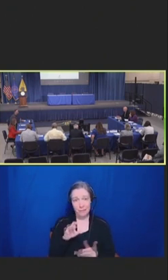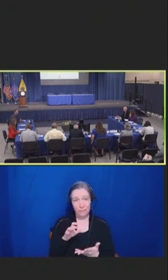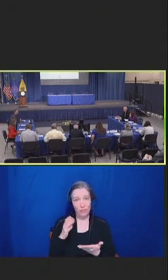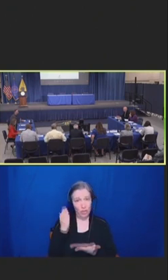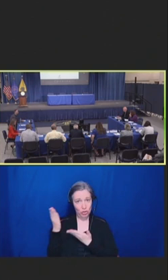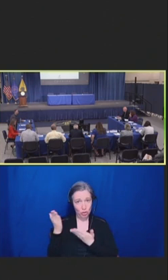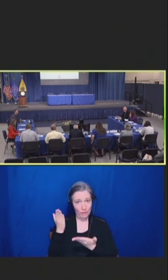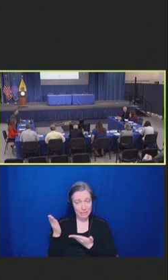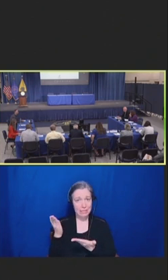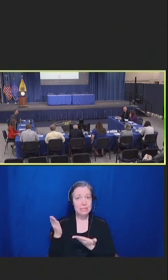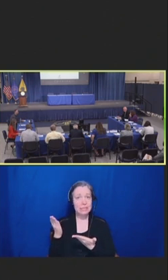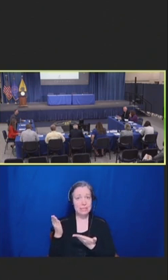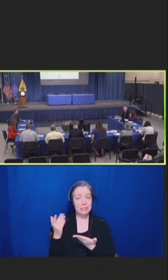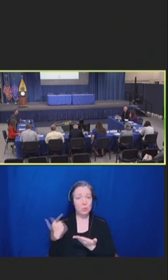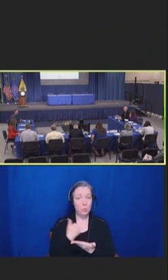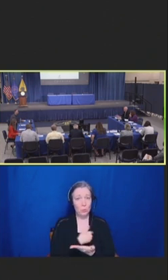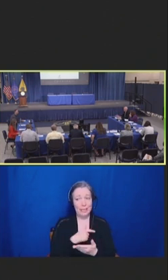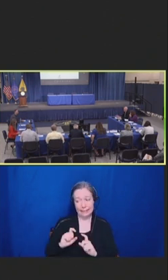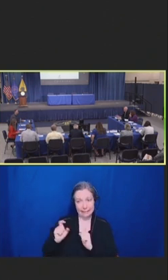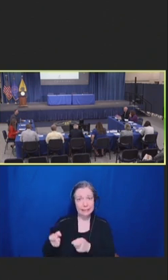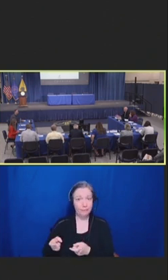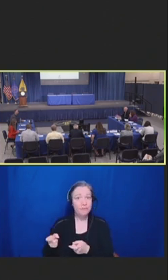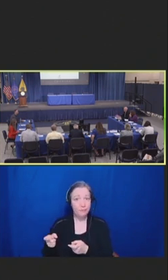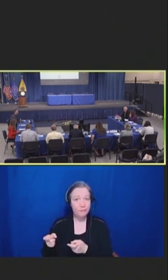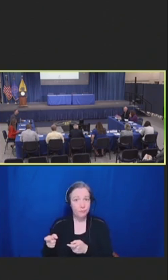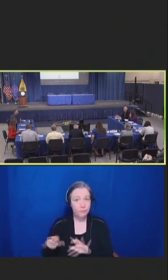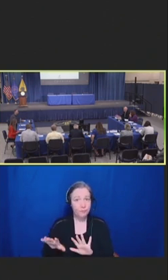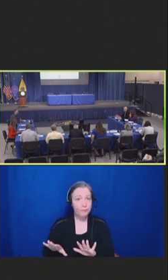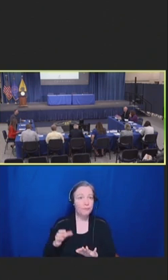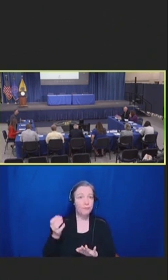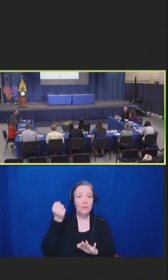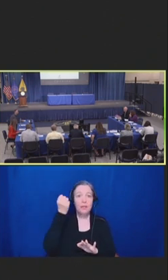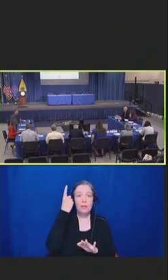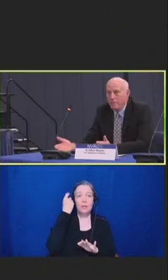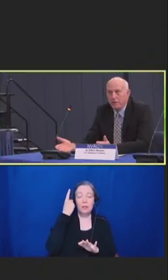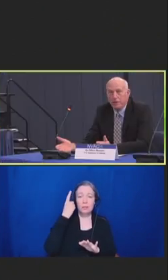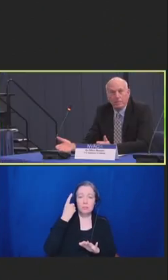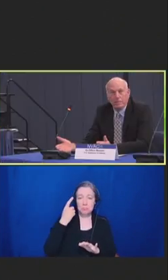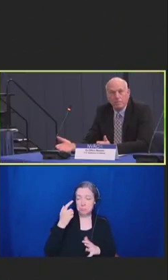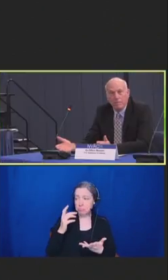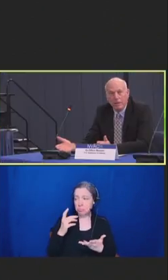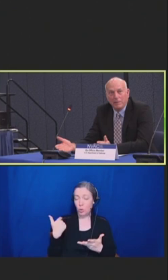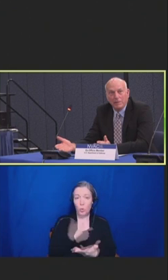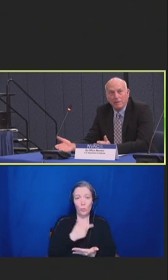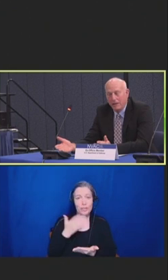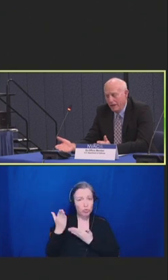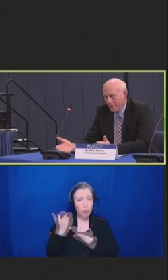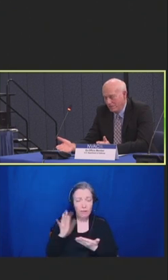to our beneficiaries, which are about over 9 million people.